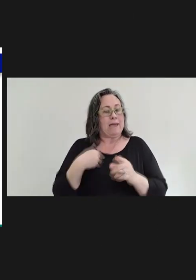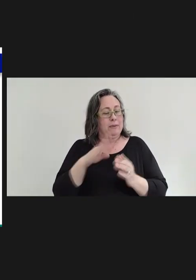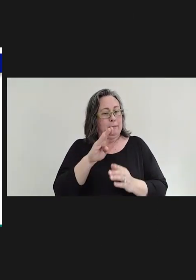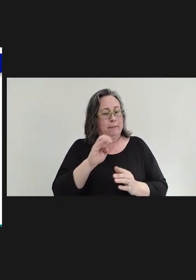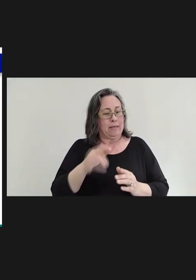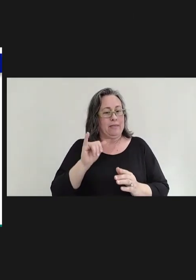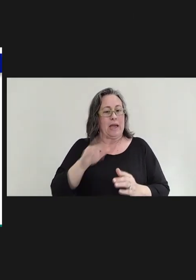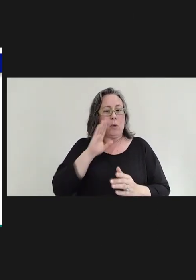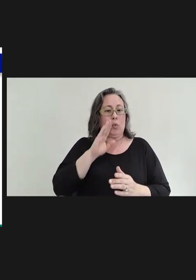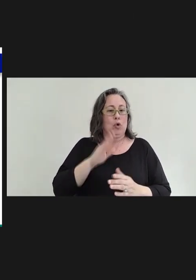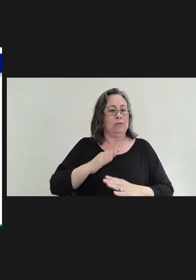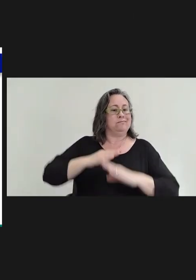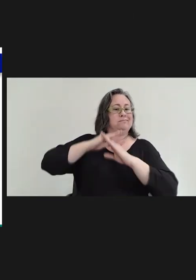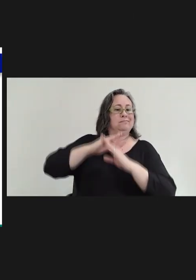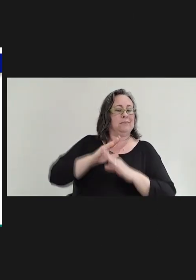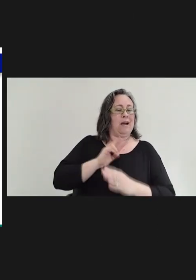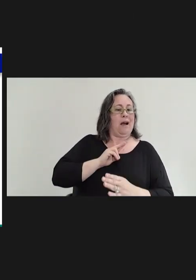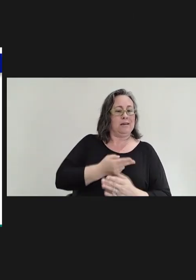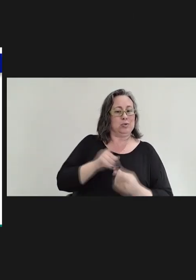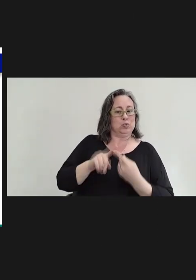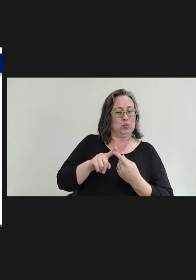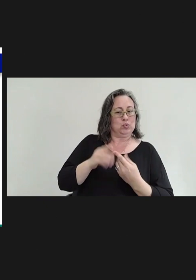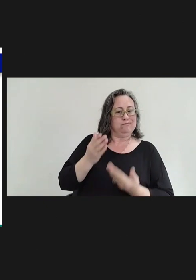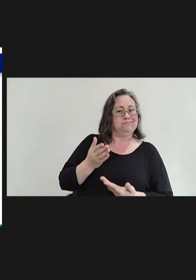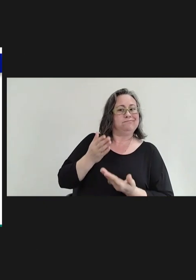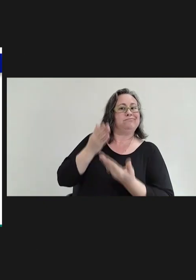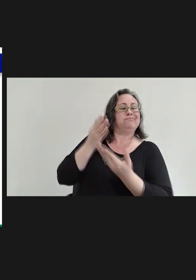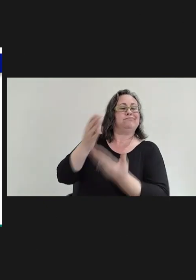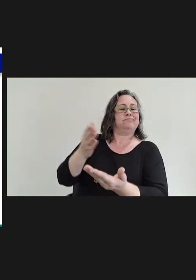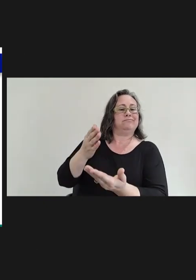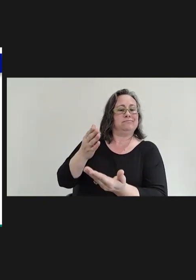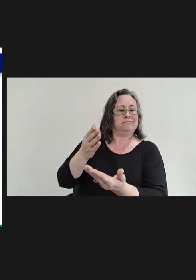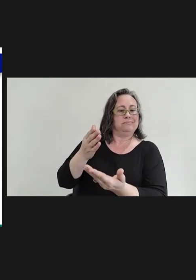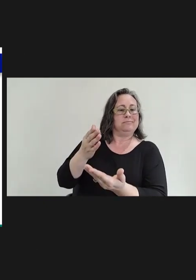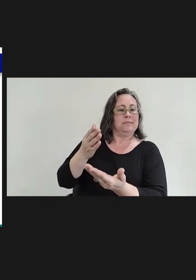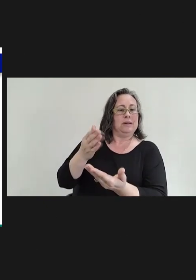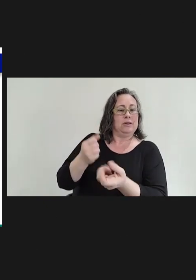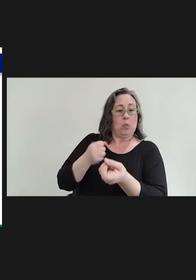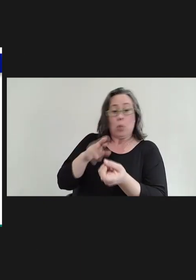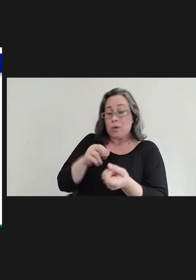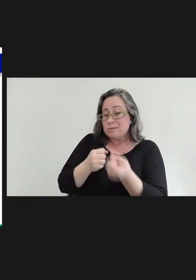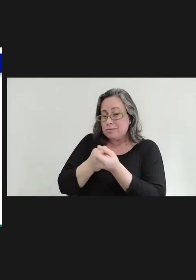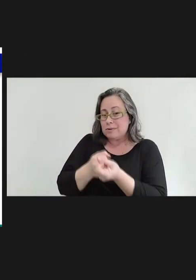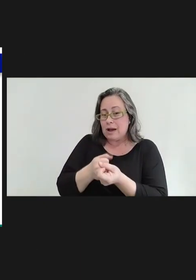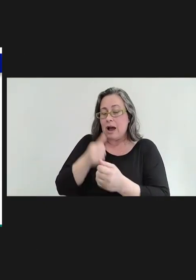recommending any vaccine which is under emergency use authorization, again, after a response to